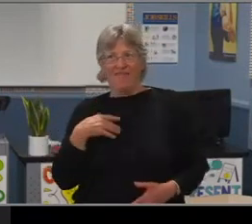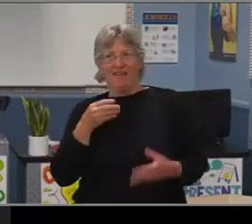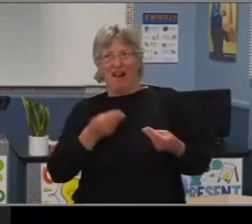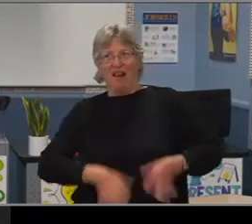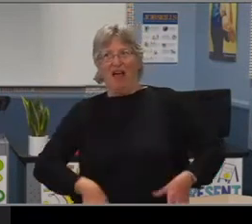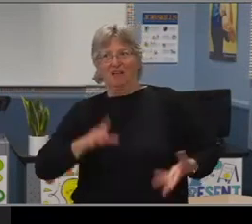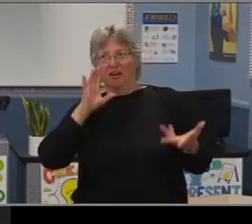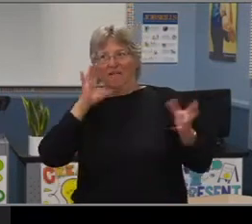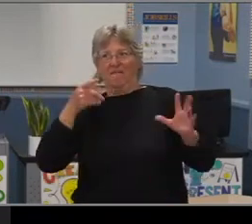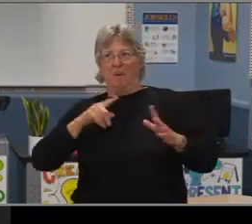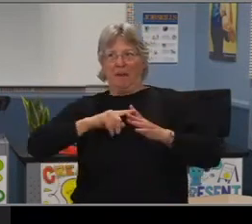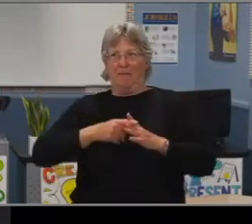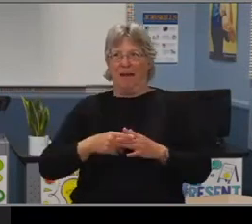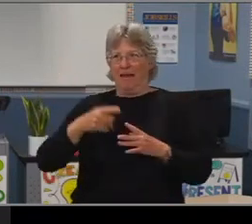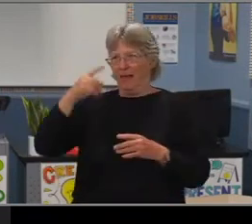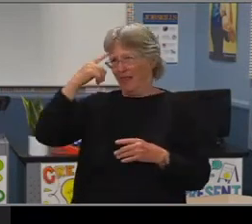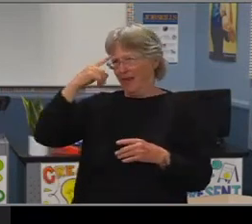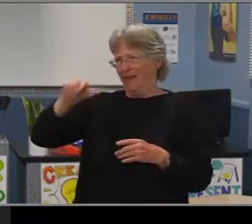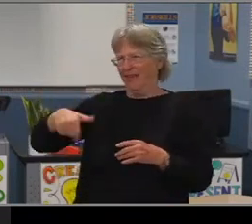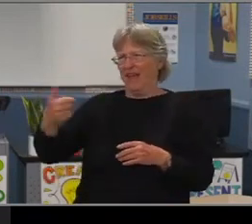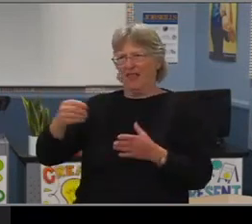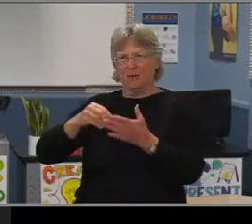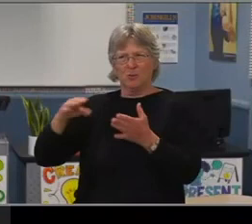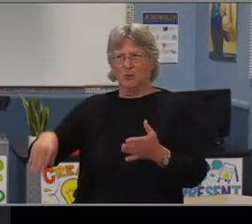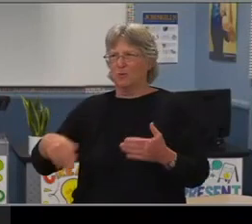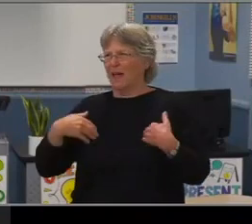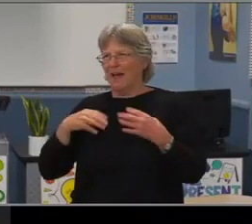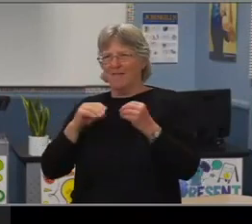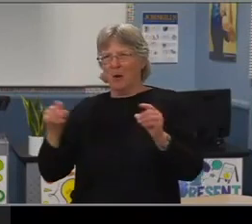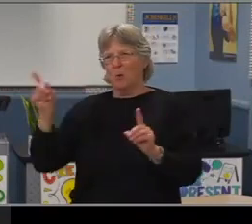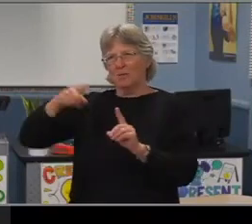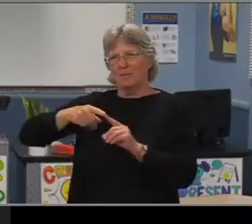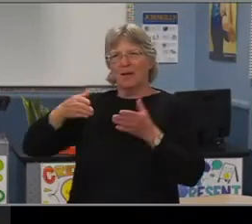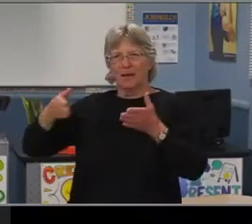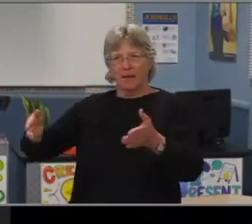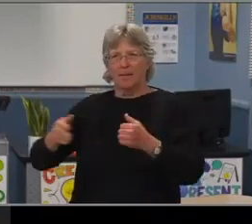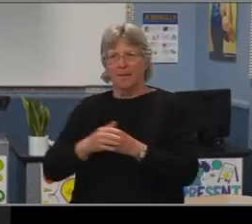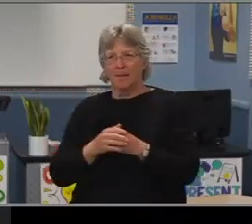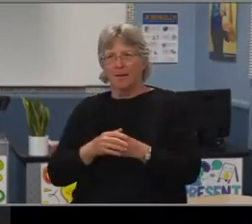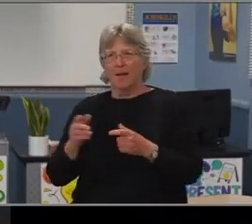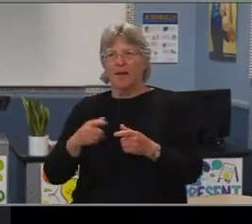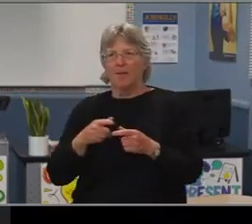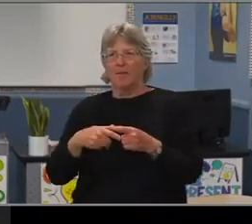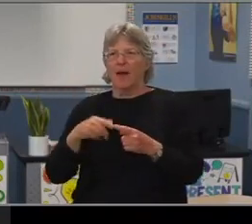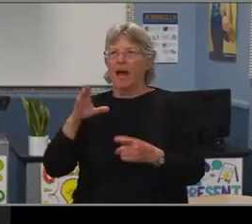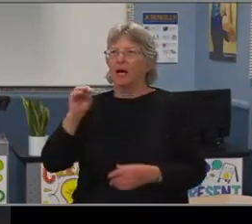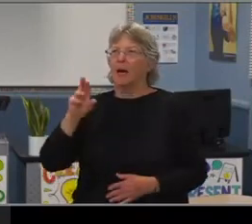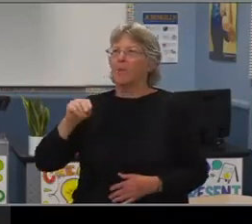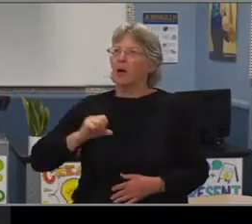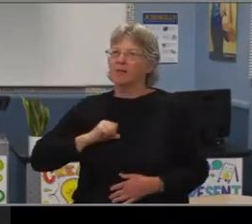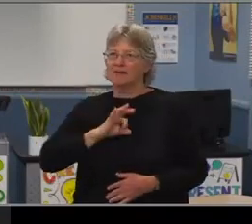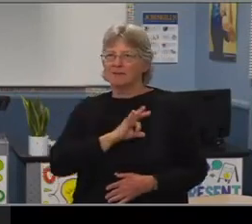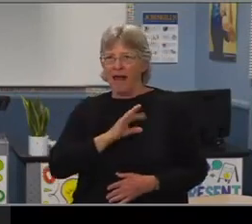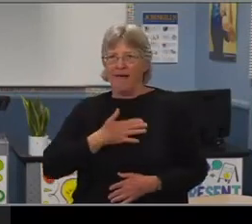who do not already have a path and goal set for them. I was able to find the light with the help of Cabrillo staff and of course my family.